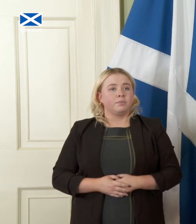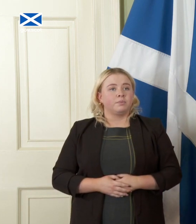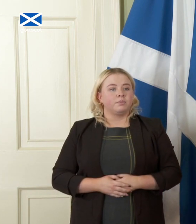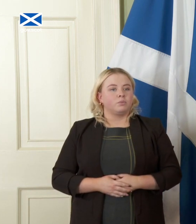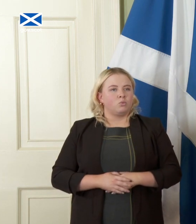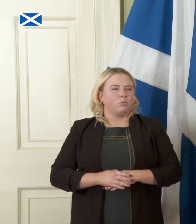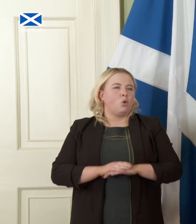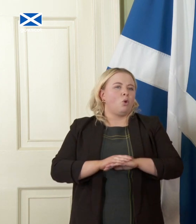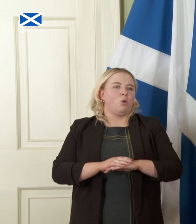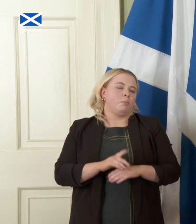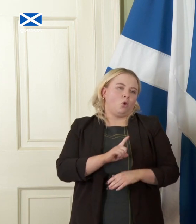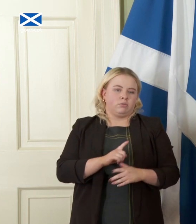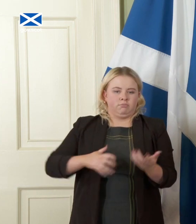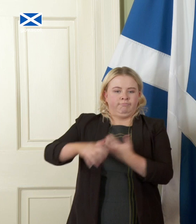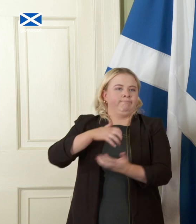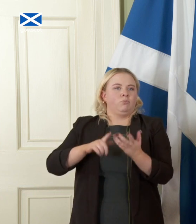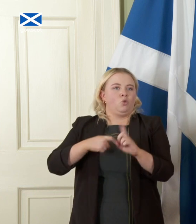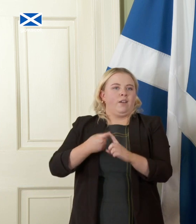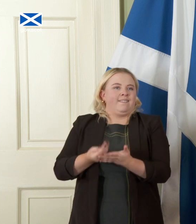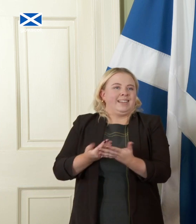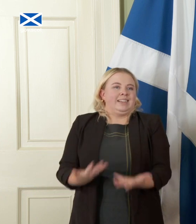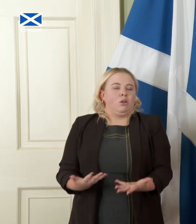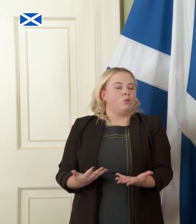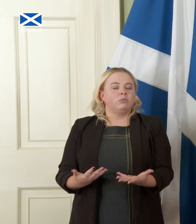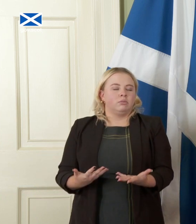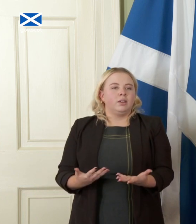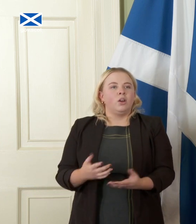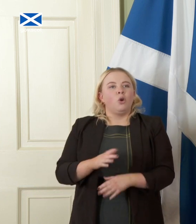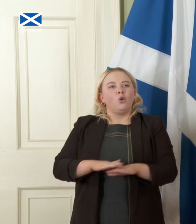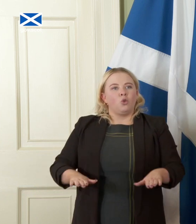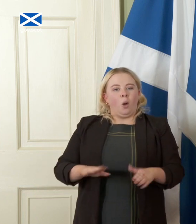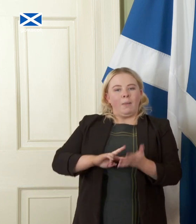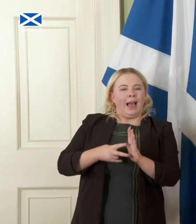seeking given the turmoil in UK finances right now to estimate at this stage what the opening